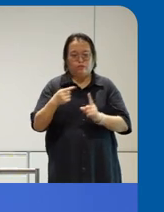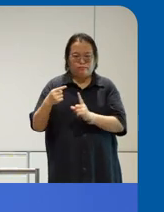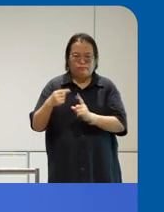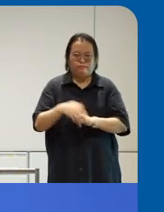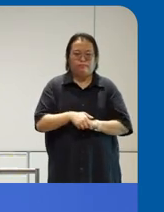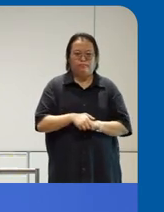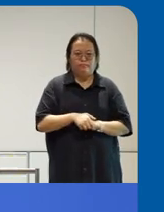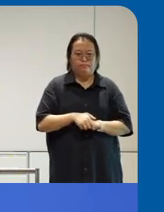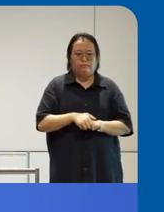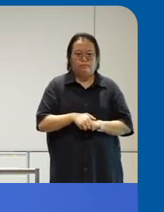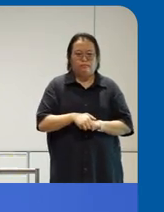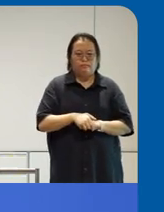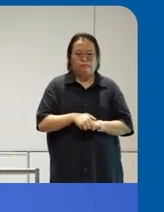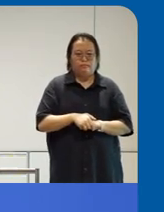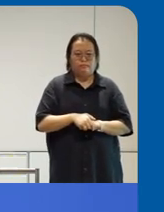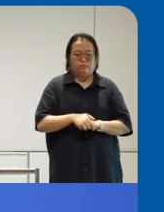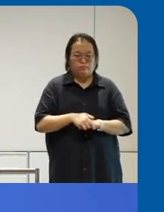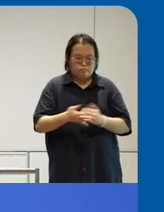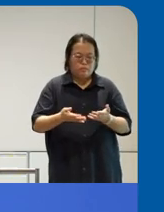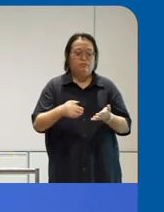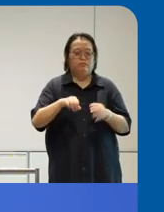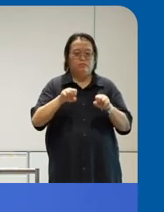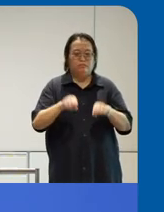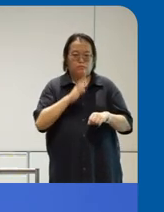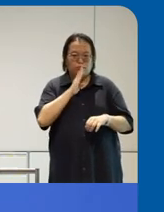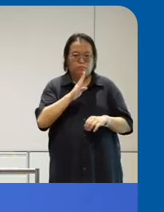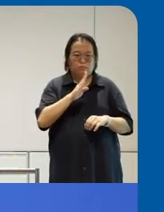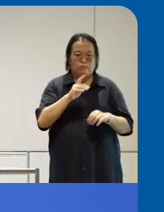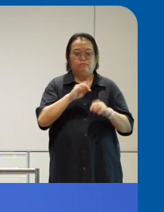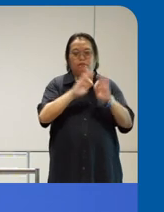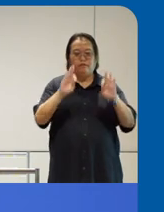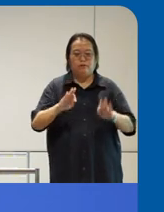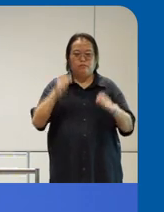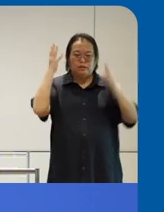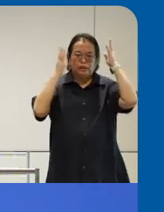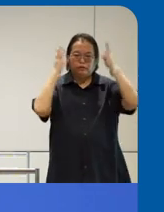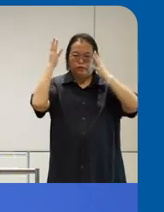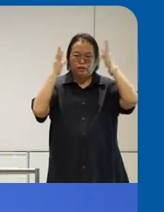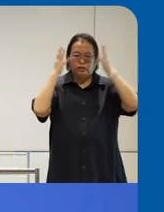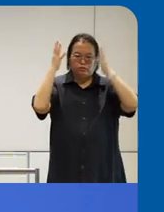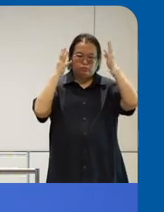be said to be a form of innovation but um if we do have the chance to let you know there is this